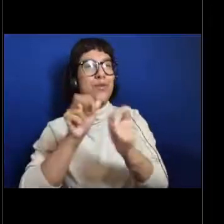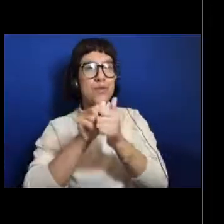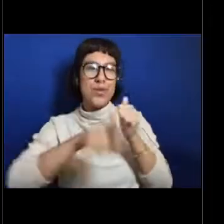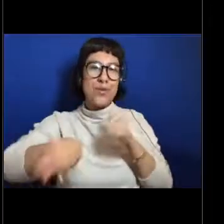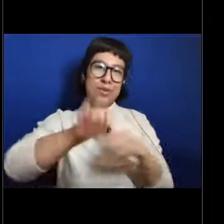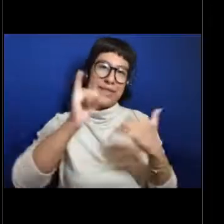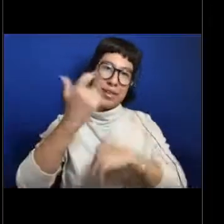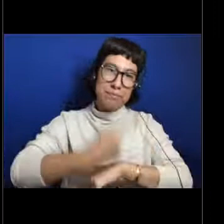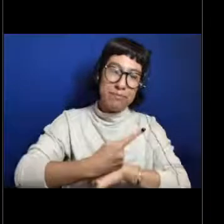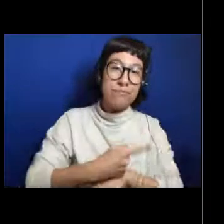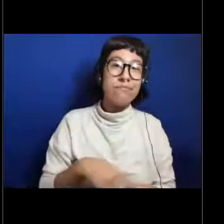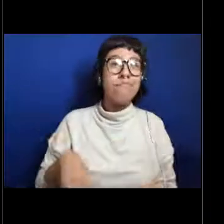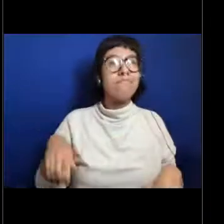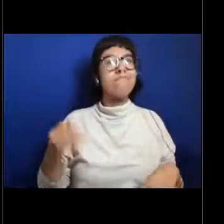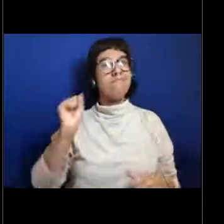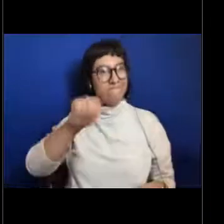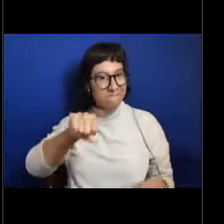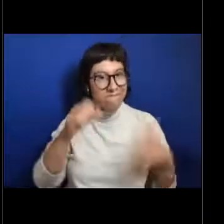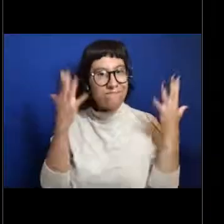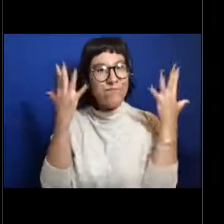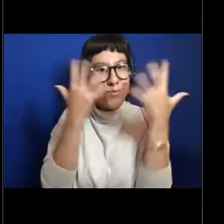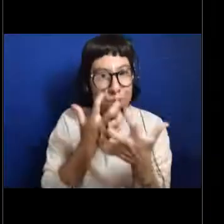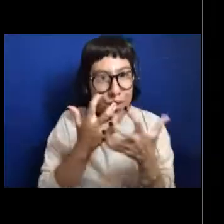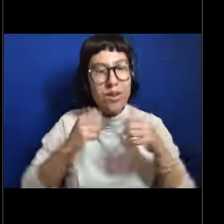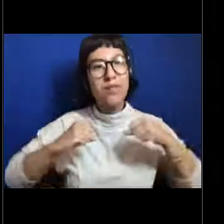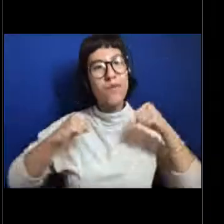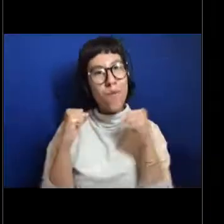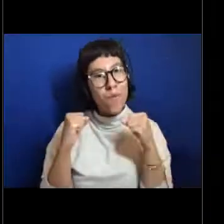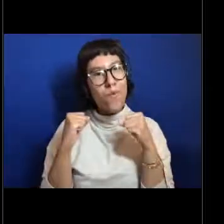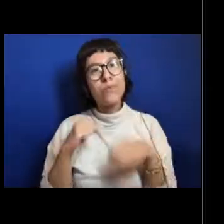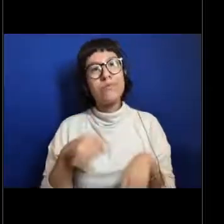So while it is dark and cold, it is certainly not lifeless.